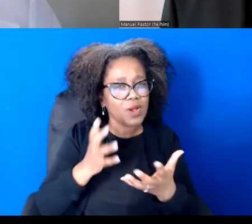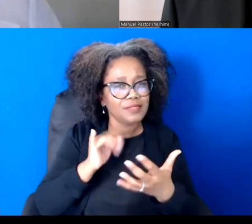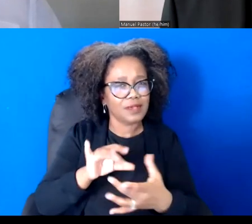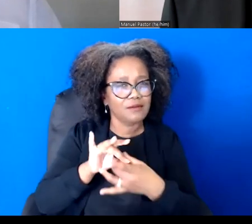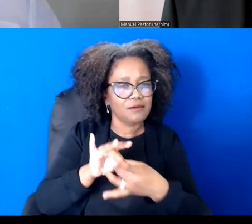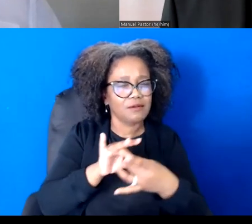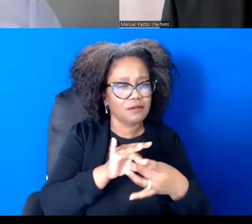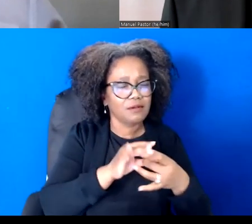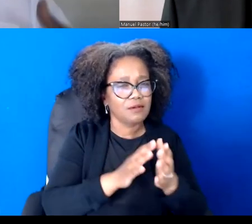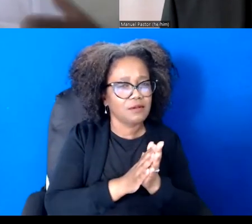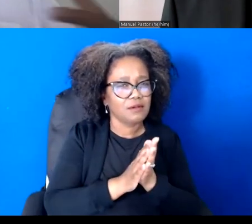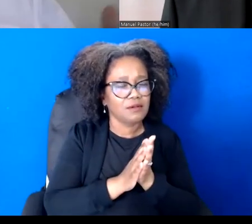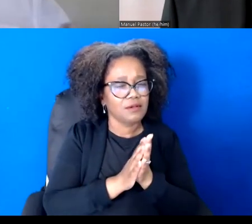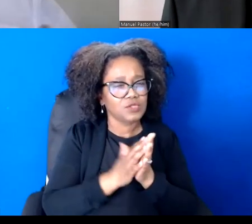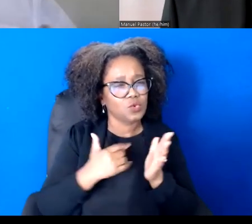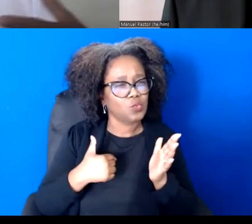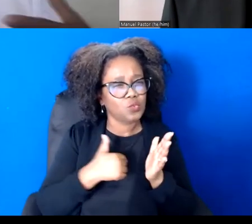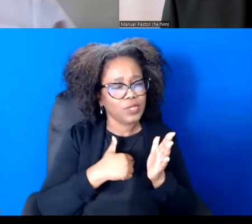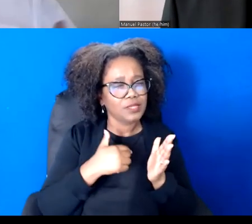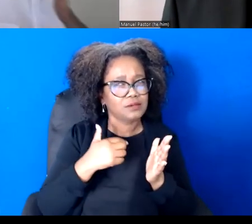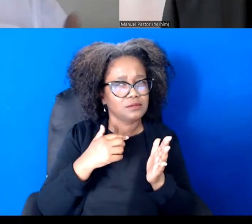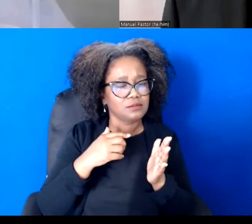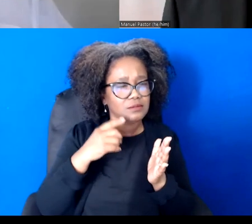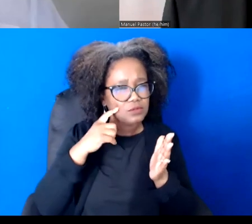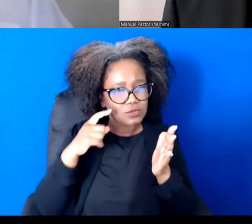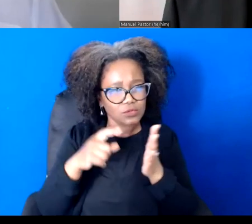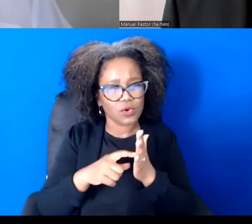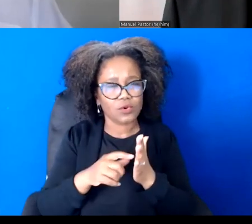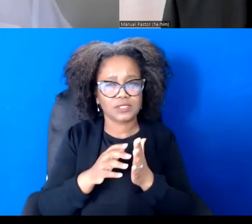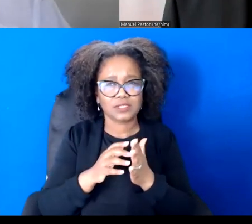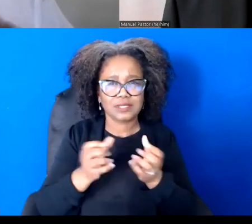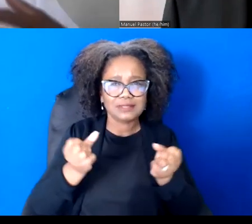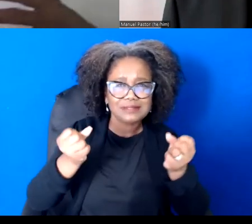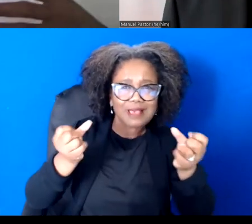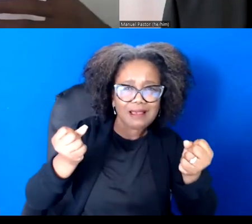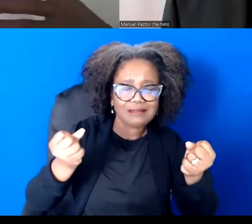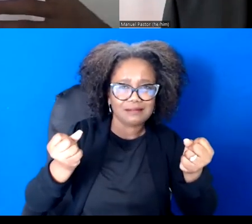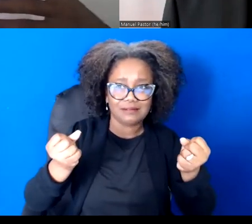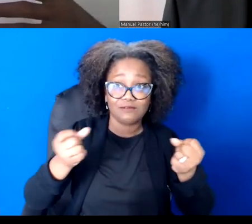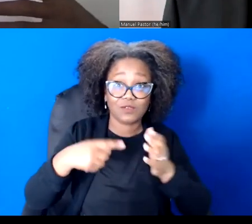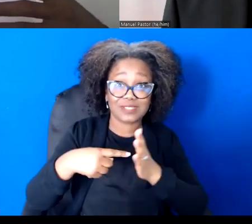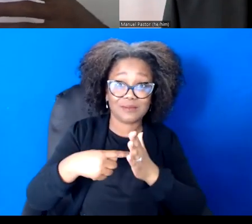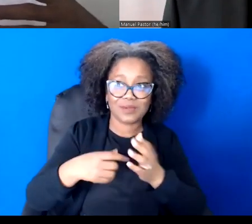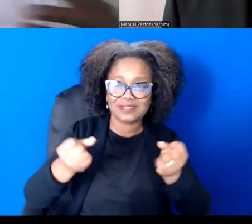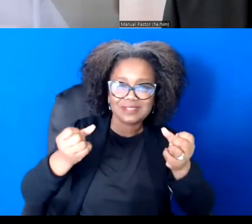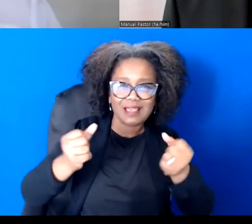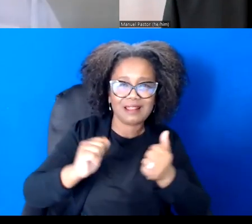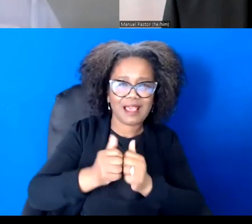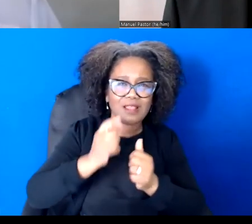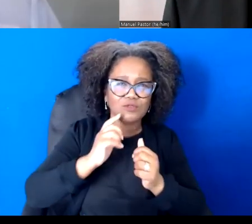And we just saw in terms of the the sign language is how do you actually not only open yourself